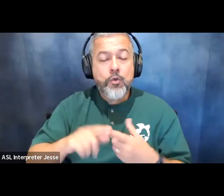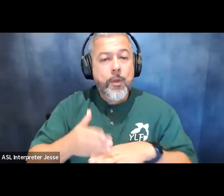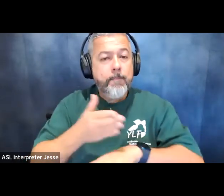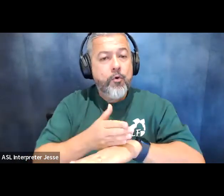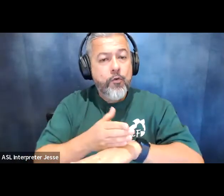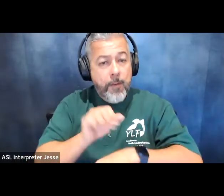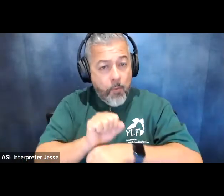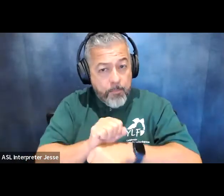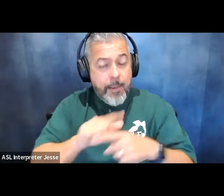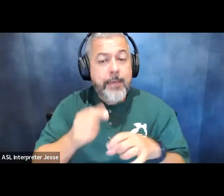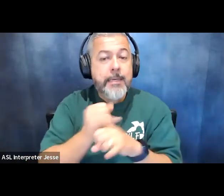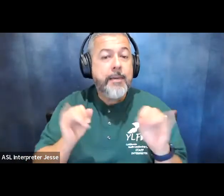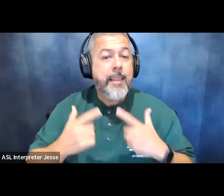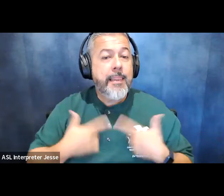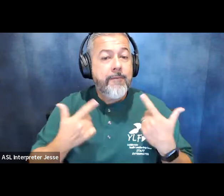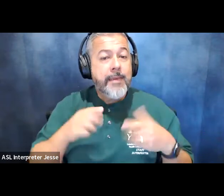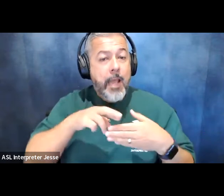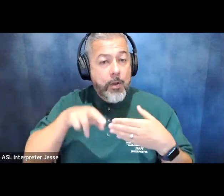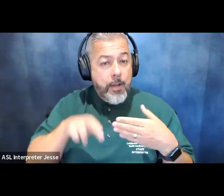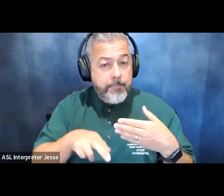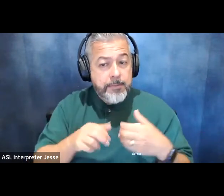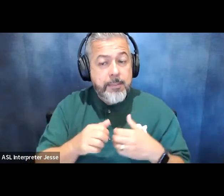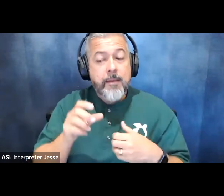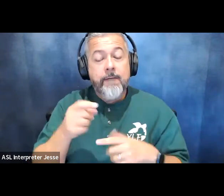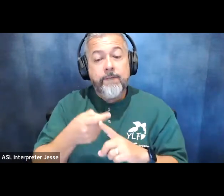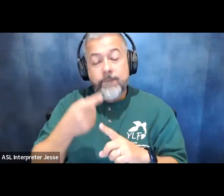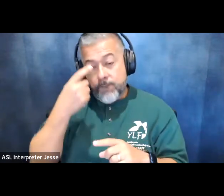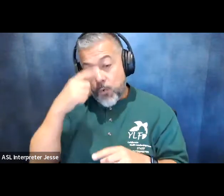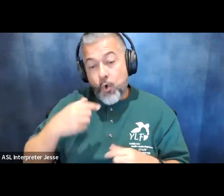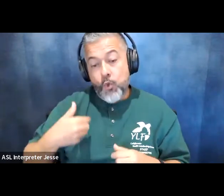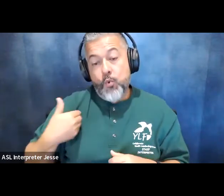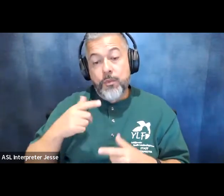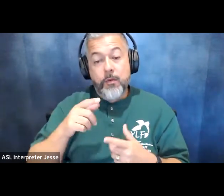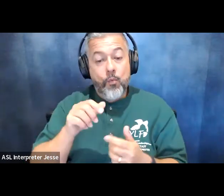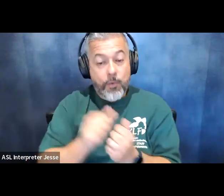and independent living outcomes of youth with disabilities transitioning from high school